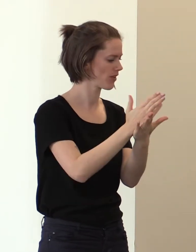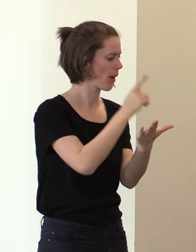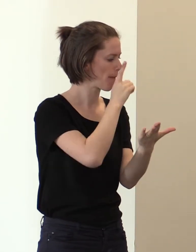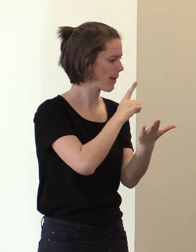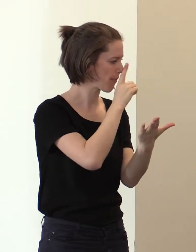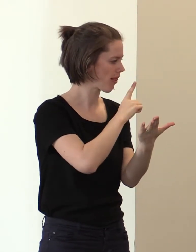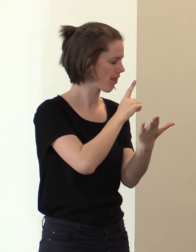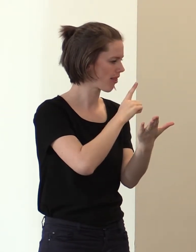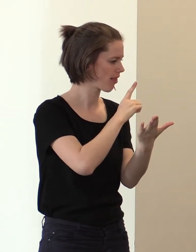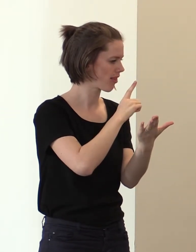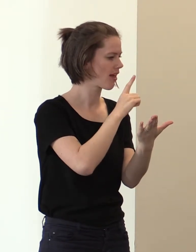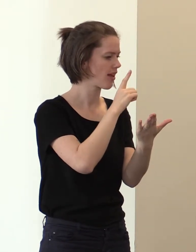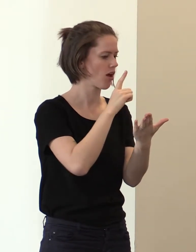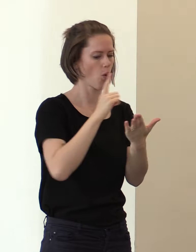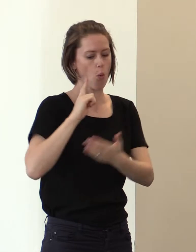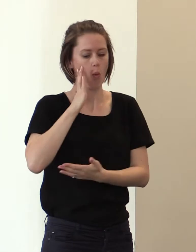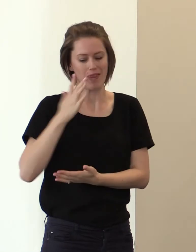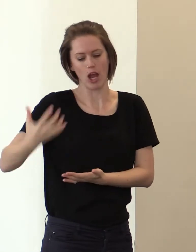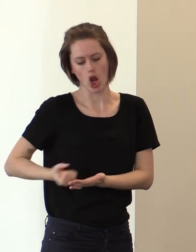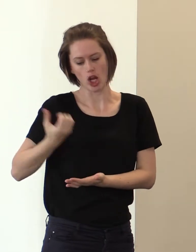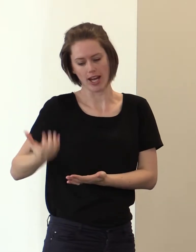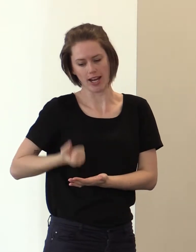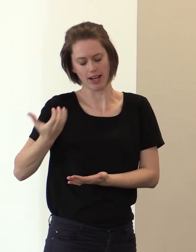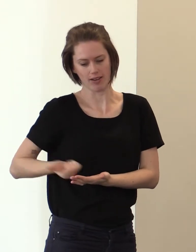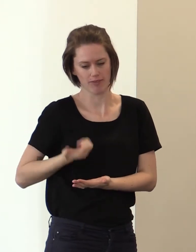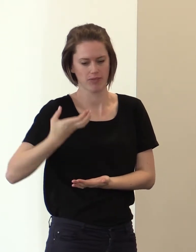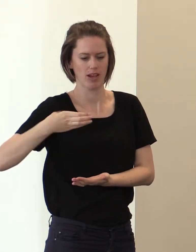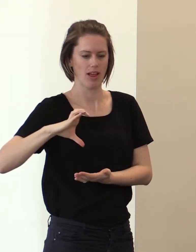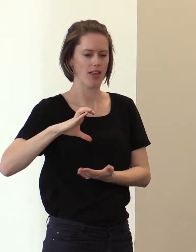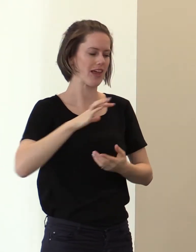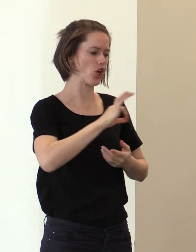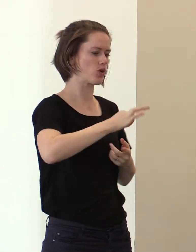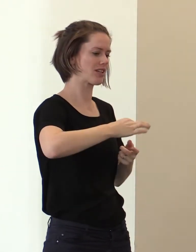more of what they earn while on a benefit by reducing the abatement rate